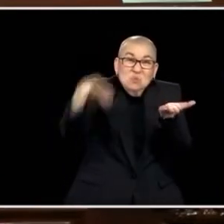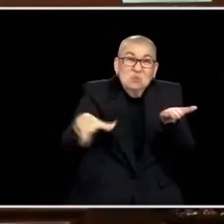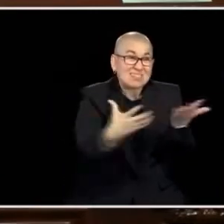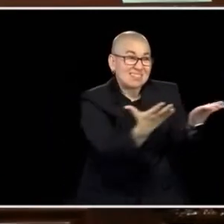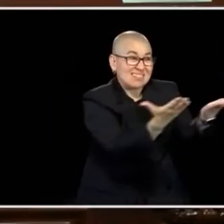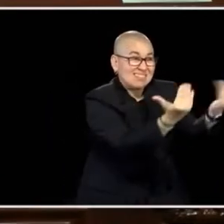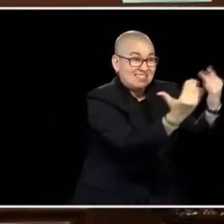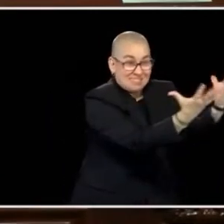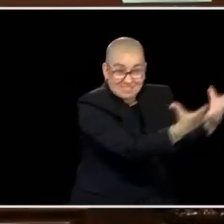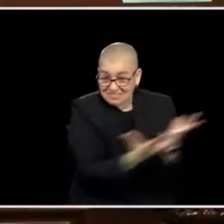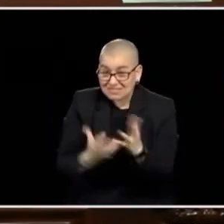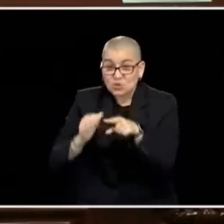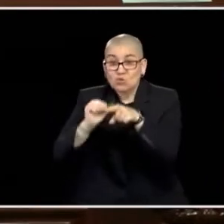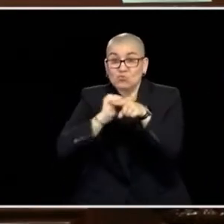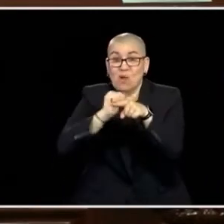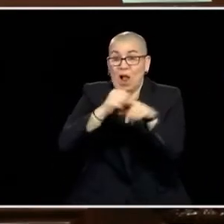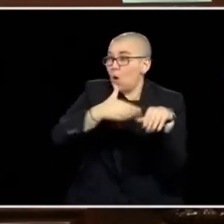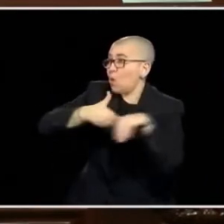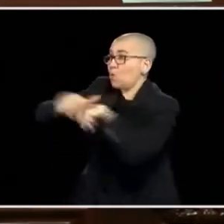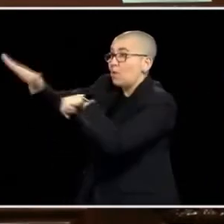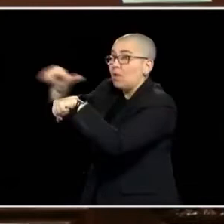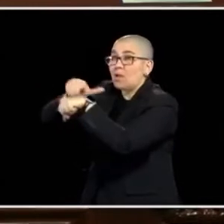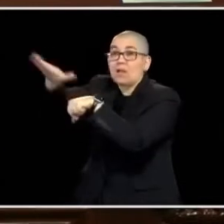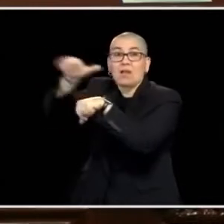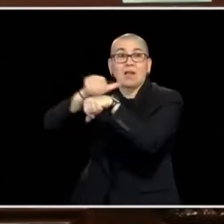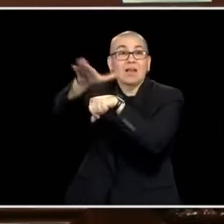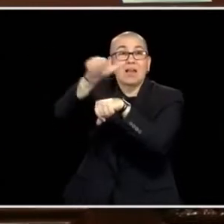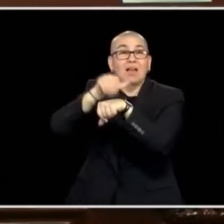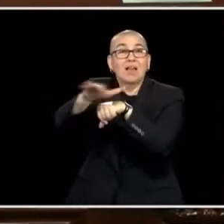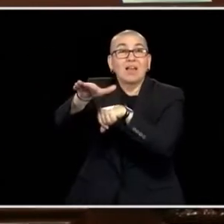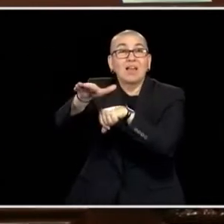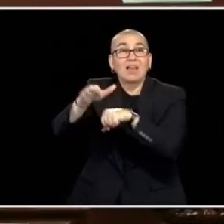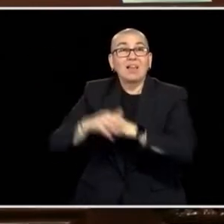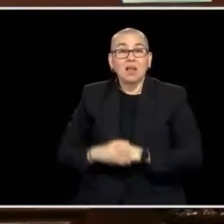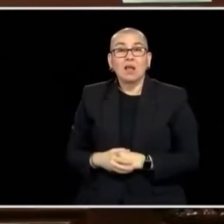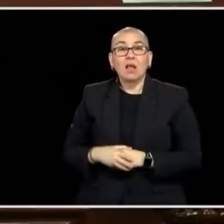WE WENT OUT AND RECRUITED PEOPLE. YOU ALL HELPED AND THE MONEY WE USED FROM THE RECOVERY ACT